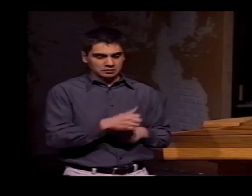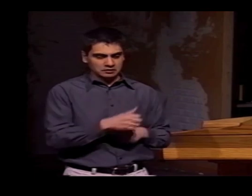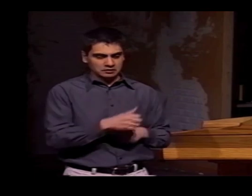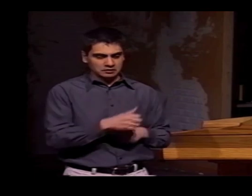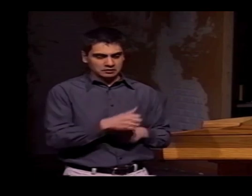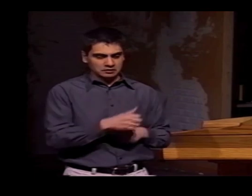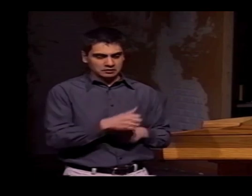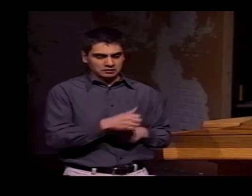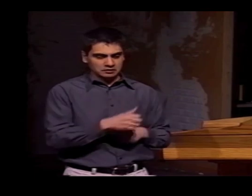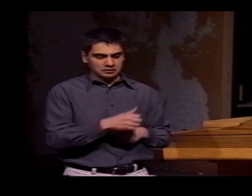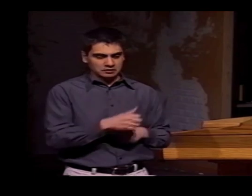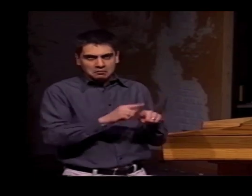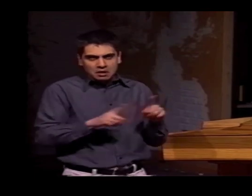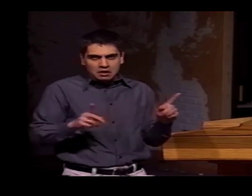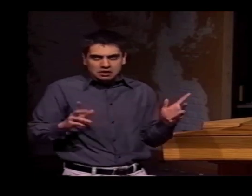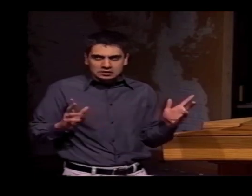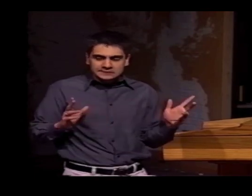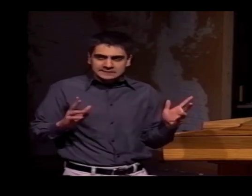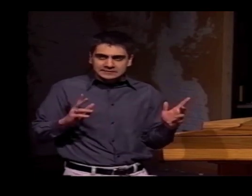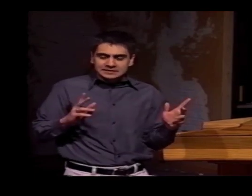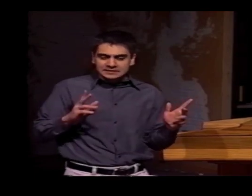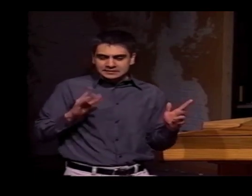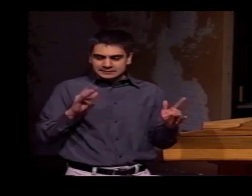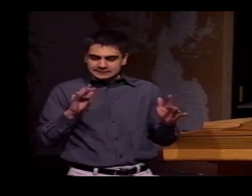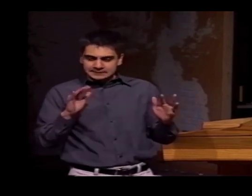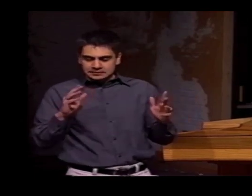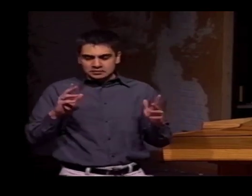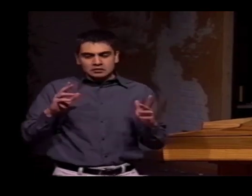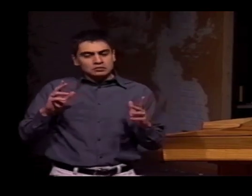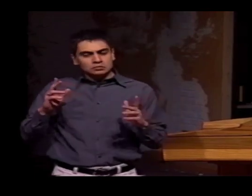AND PEOPLE GENERALLY KNOW WHAT THAT MEANS.